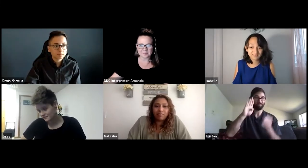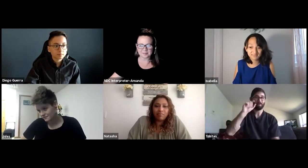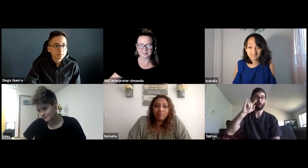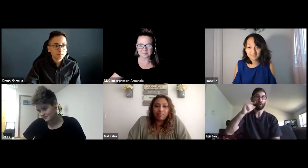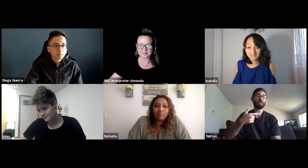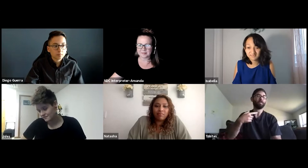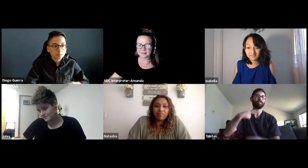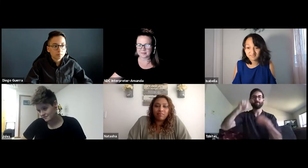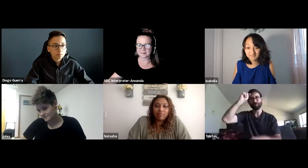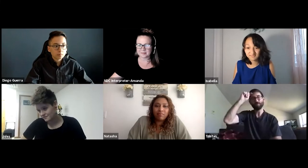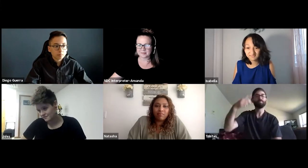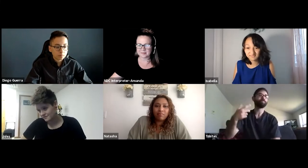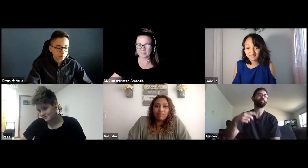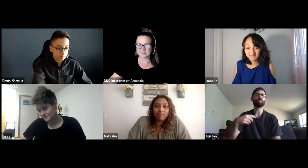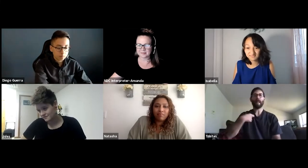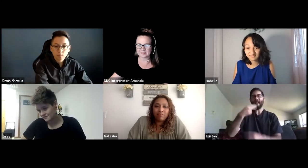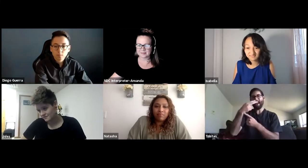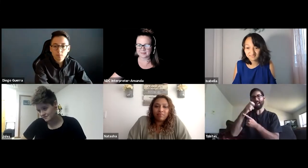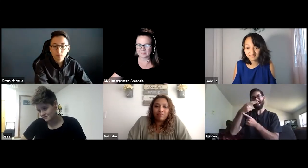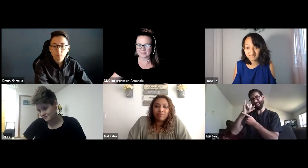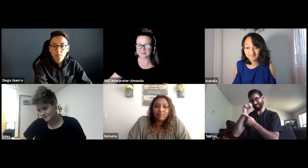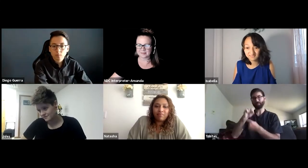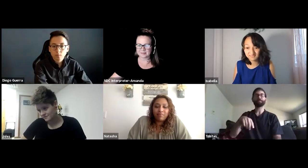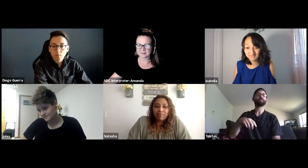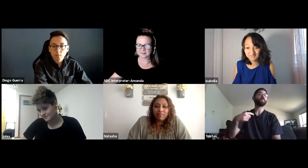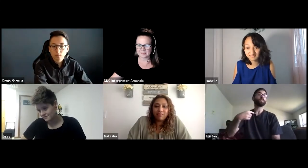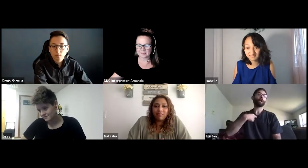Folks hi, I'm Tristan last name Bolig, my name sign.